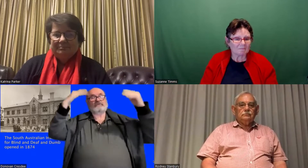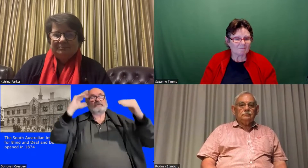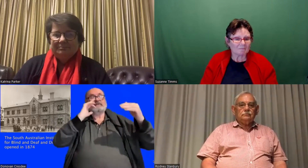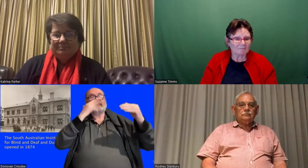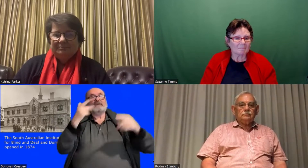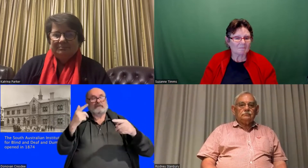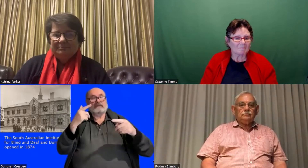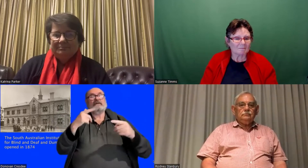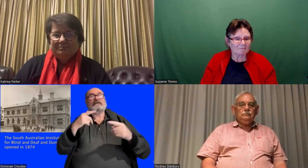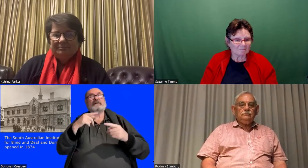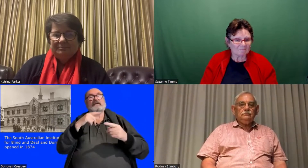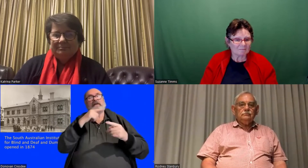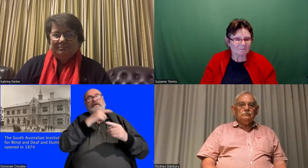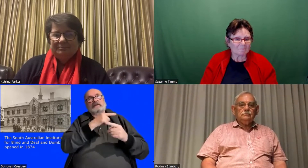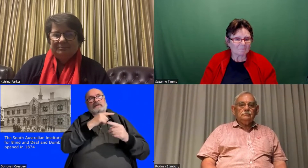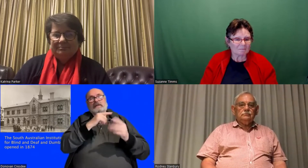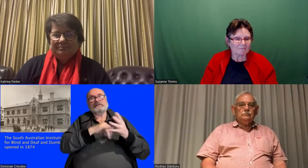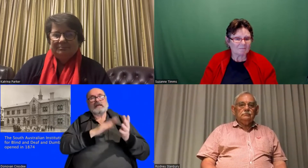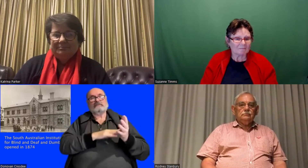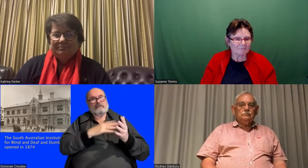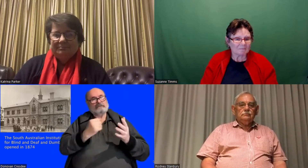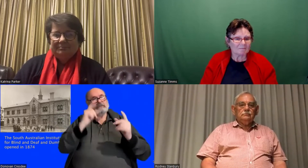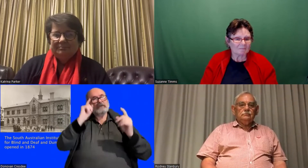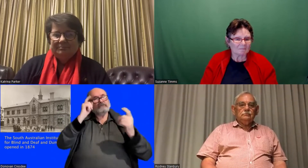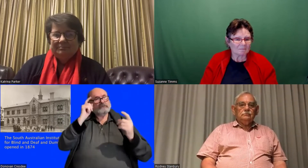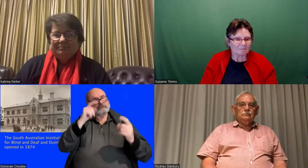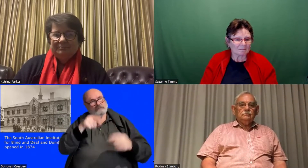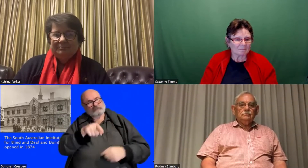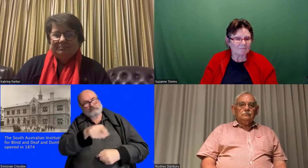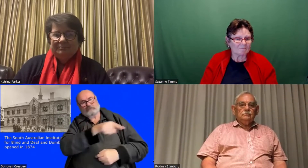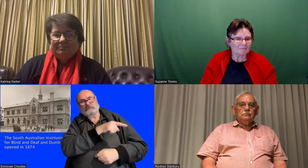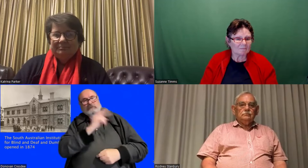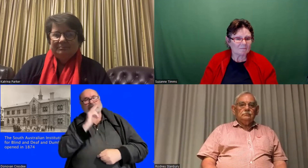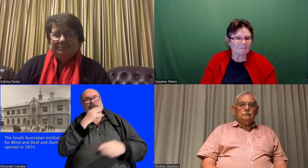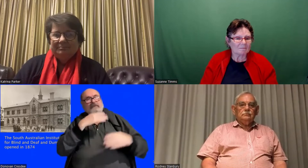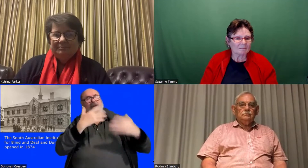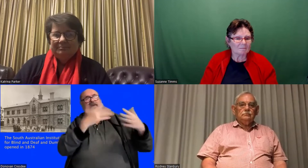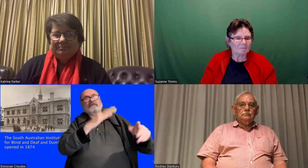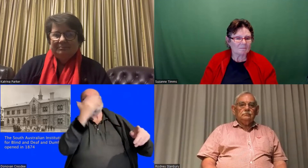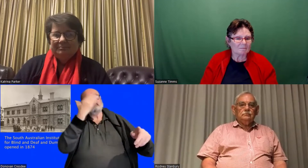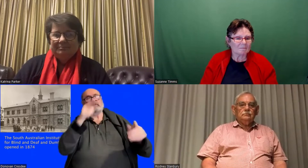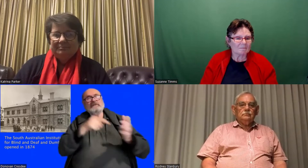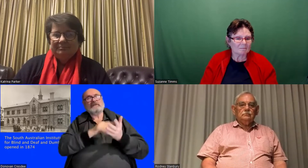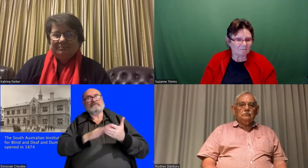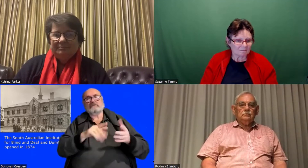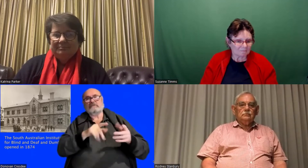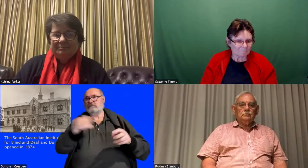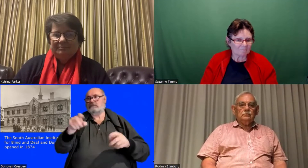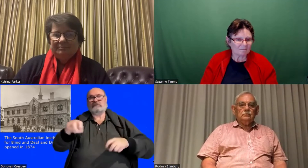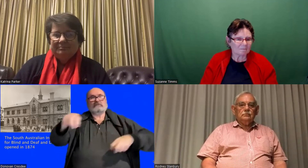which was a space for adult Deaf people. Samuel had seen in the community that those who were